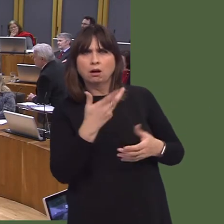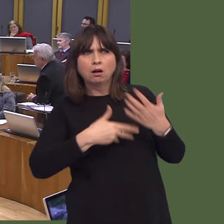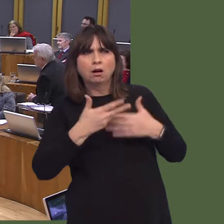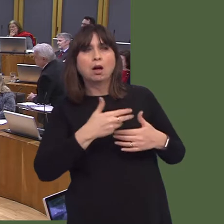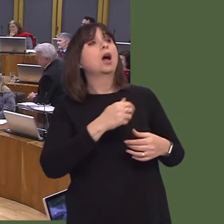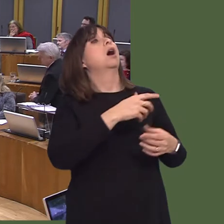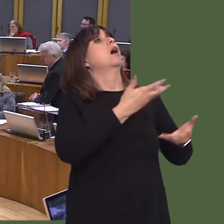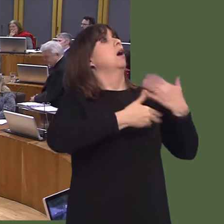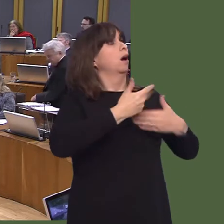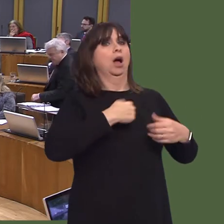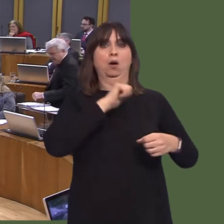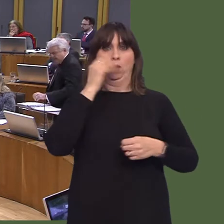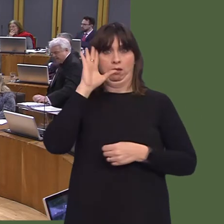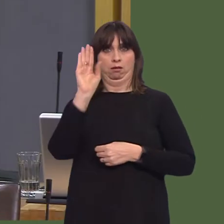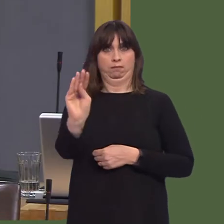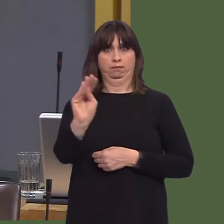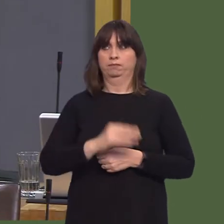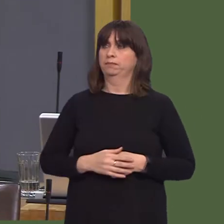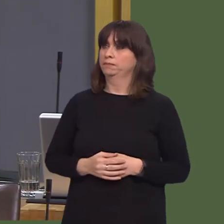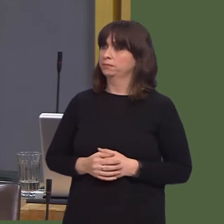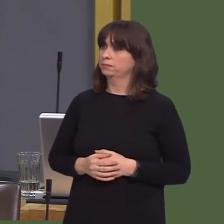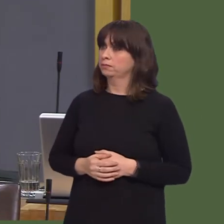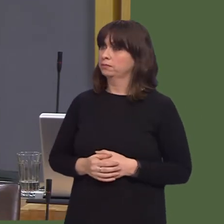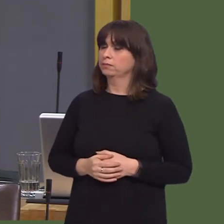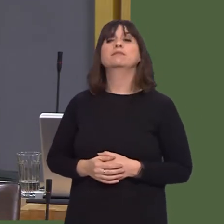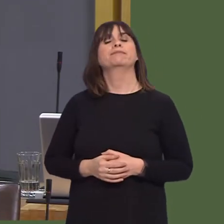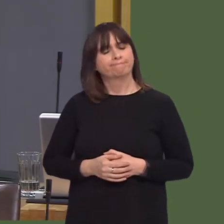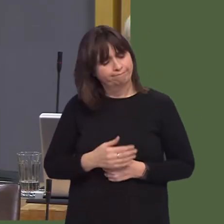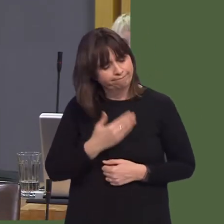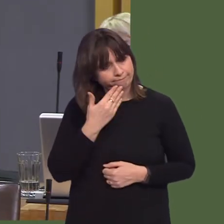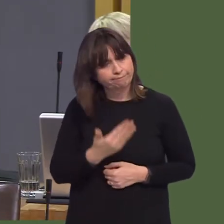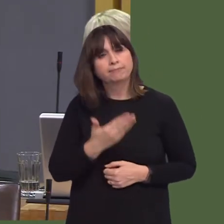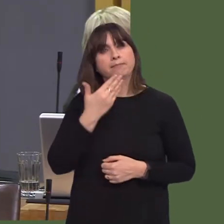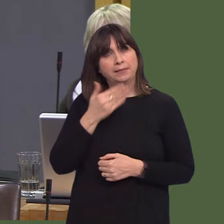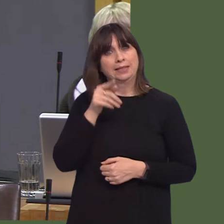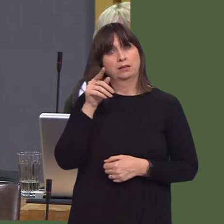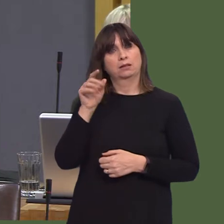Rhun ap Iorwerth AM: A constituent from Talwrn contacted me recently, not that he was angry